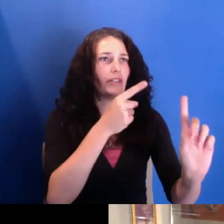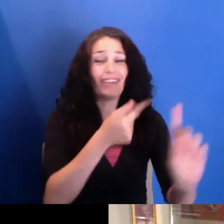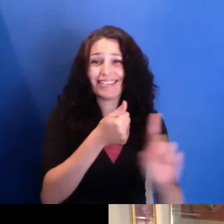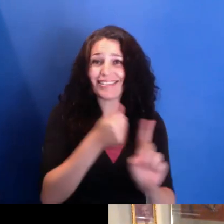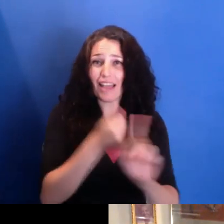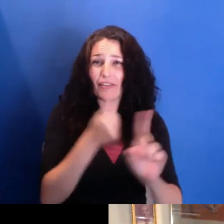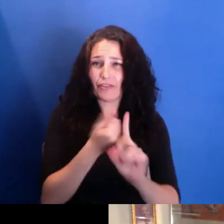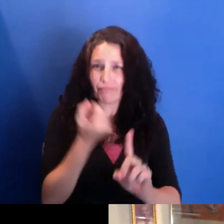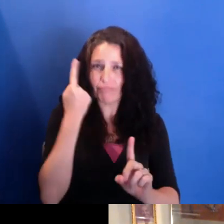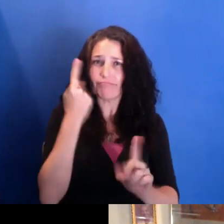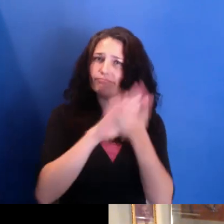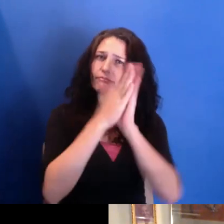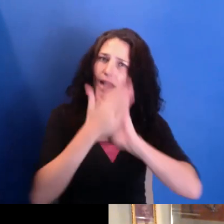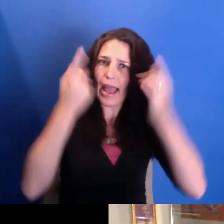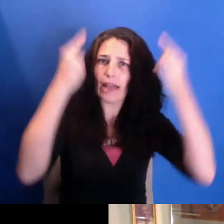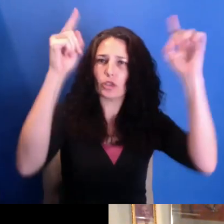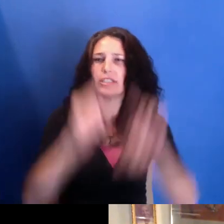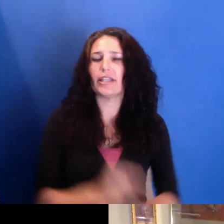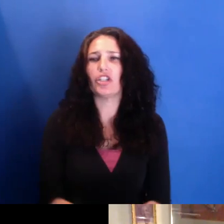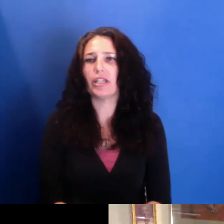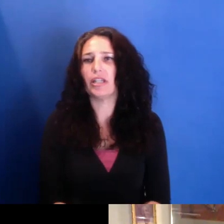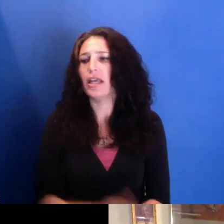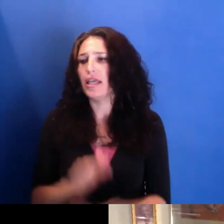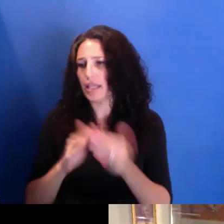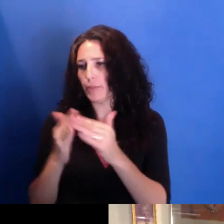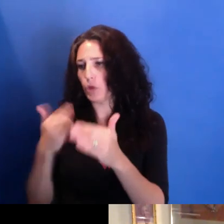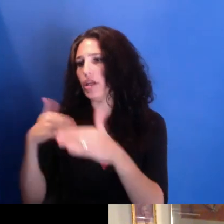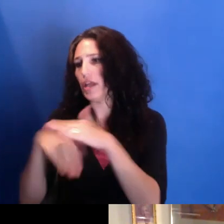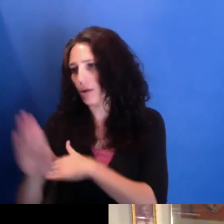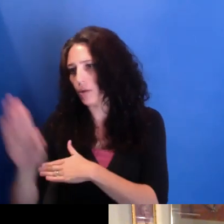into, the families I was born into, and their experiences,